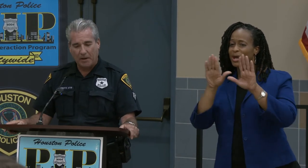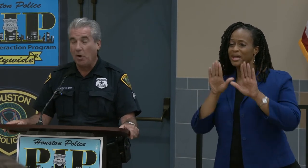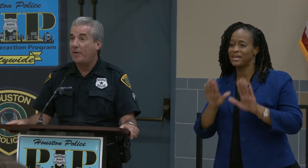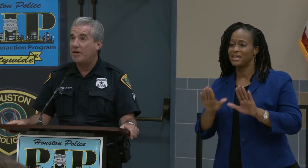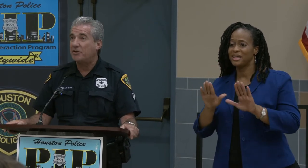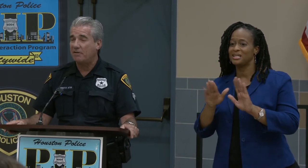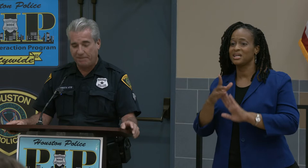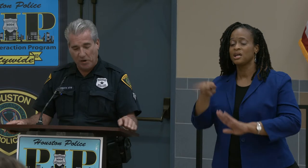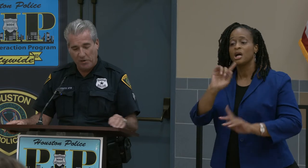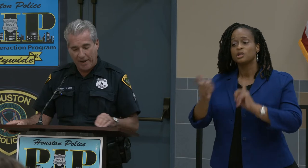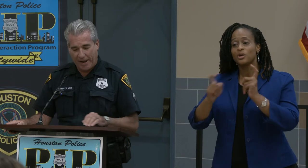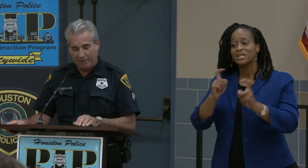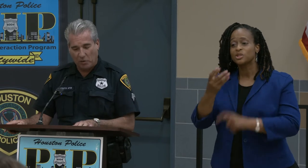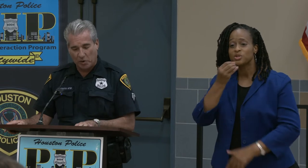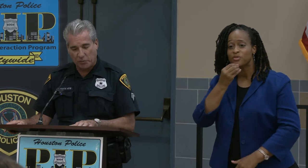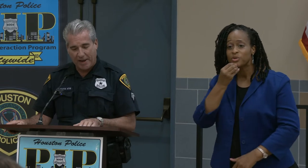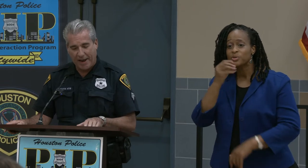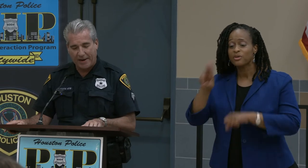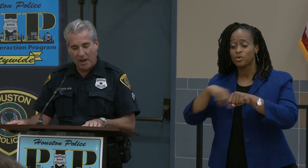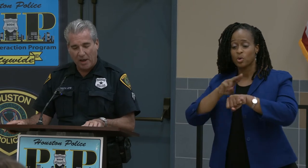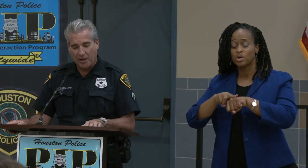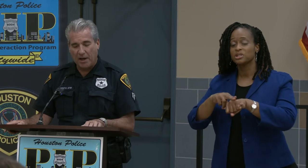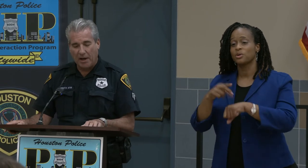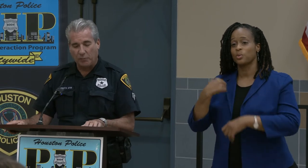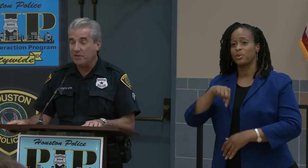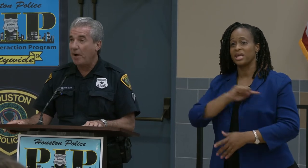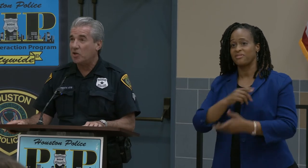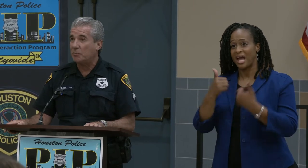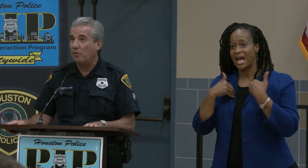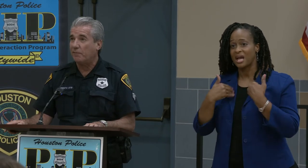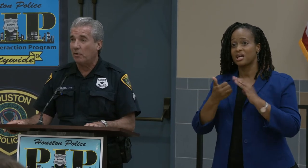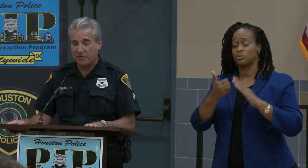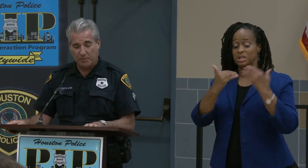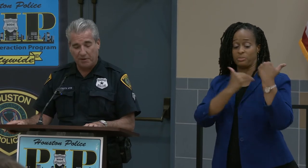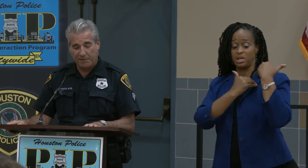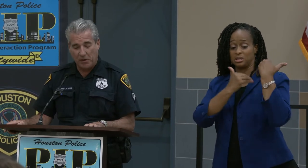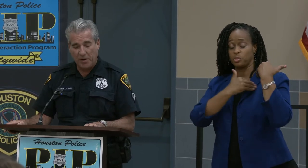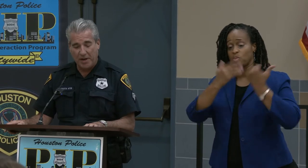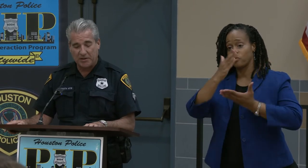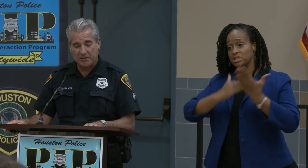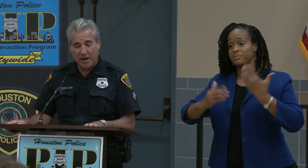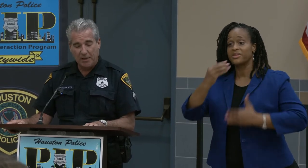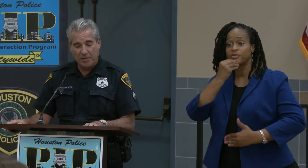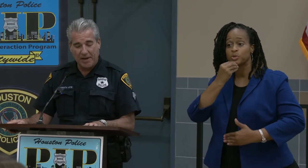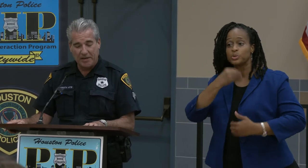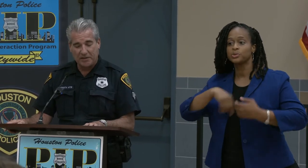donations of food and of course we had responsible for some of the food is the